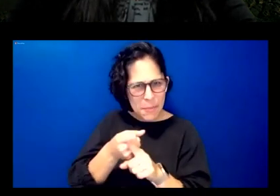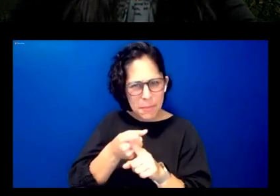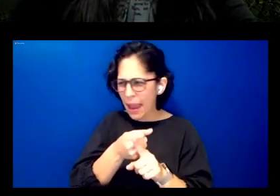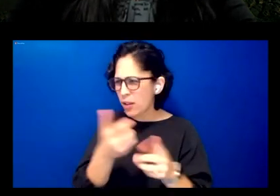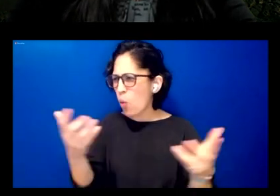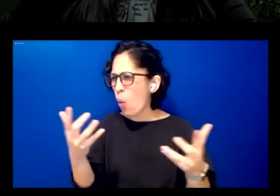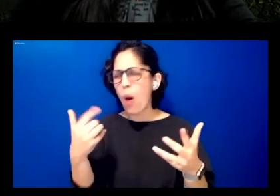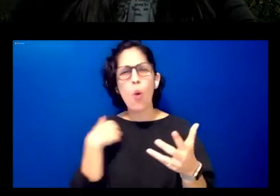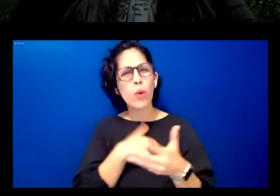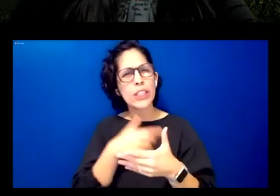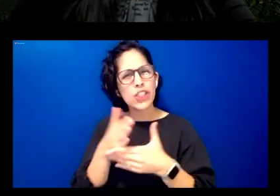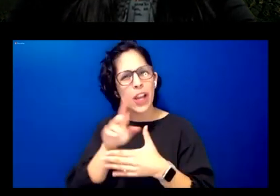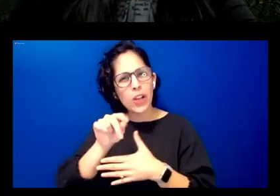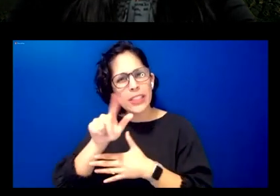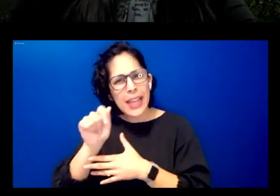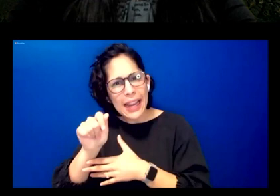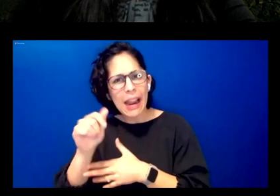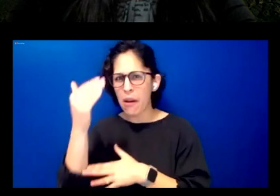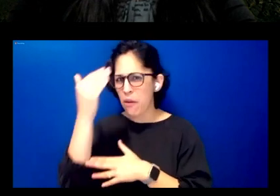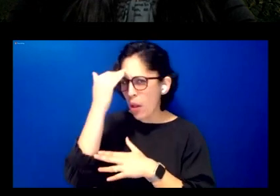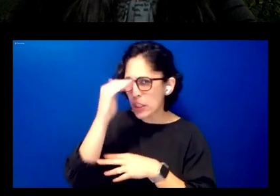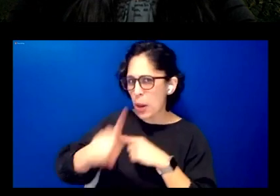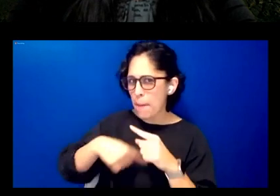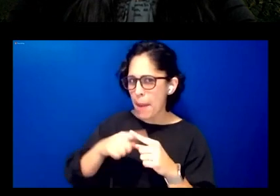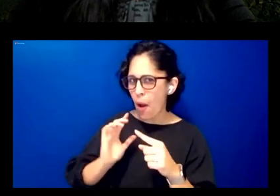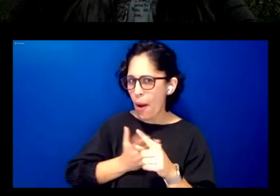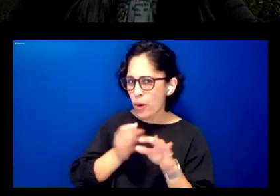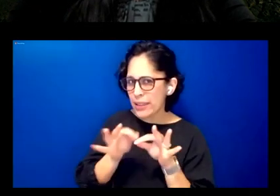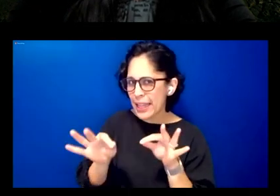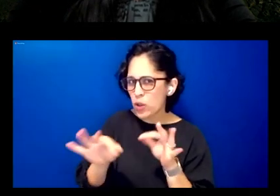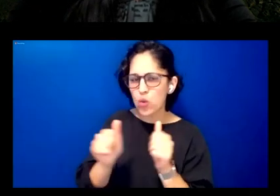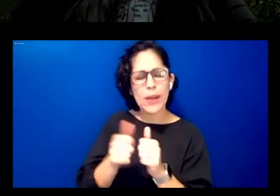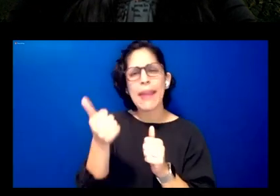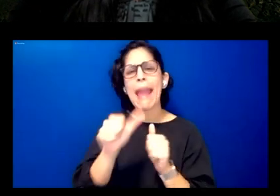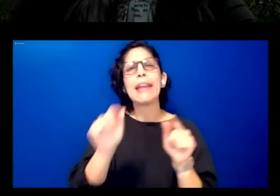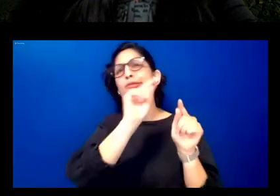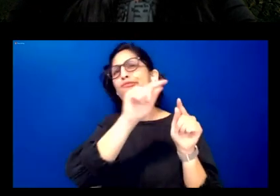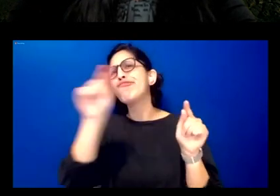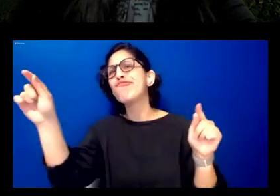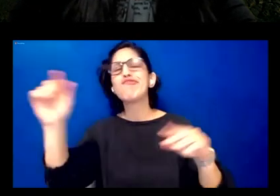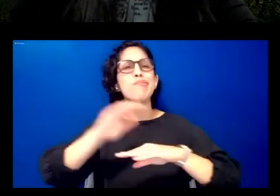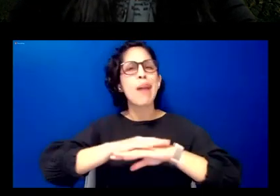and knowledge about our language on proprietary platforms even in private groups who does